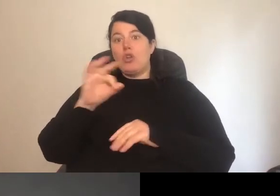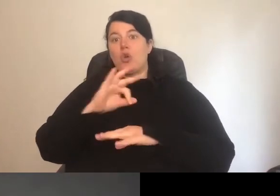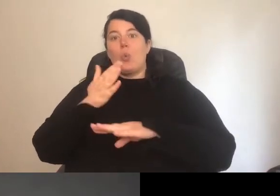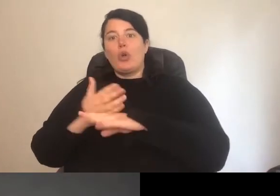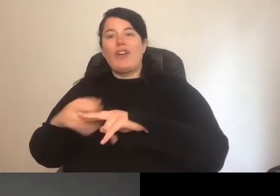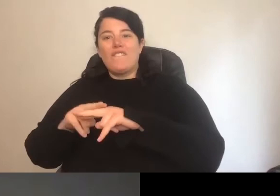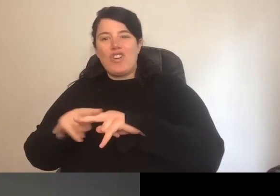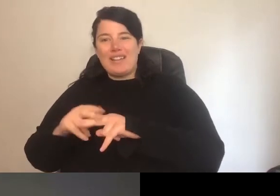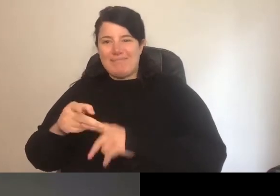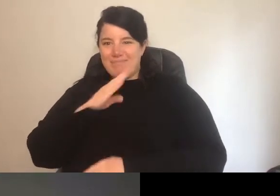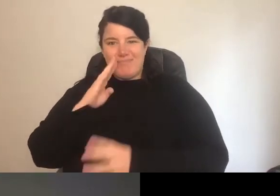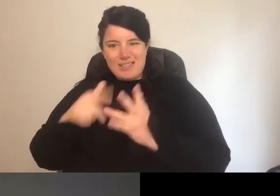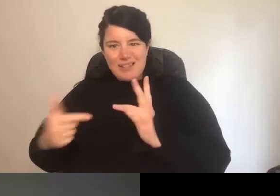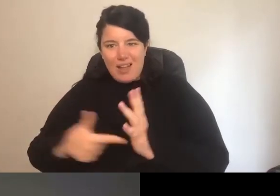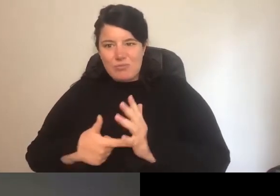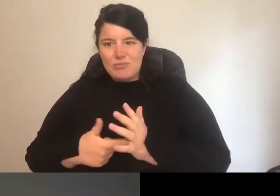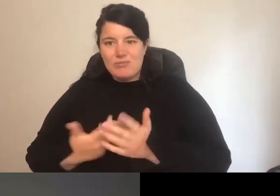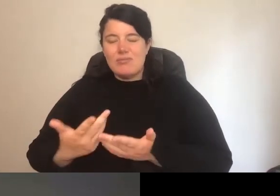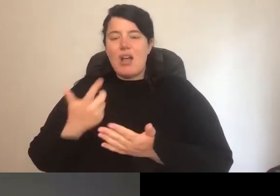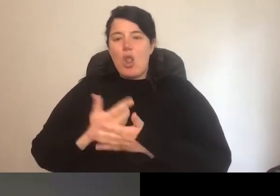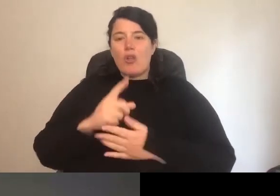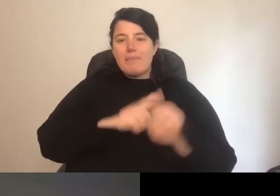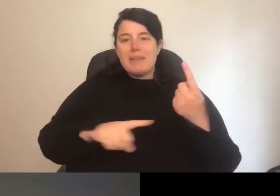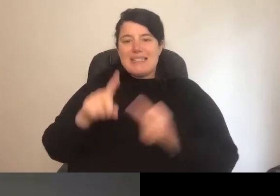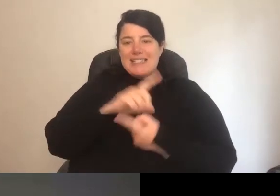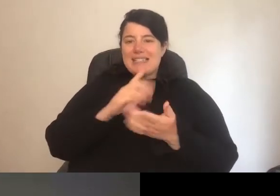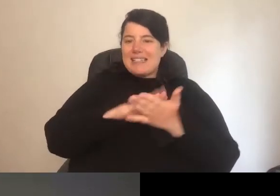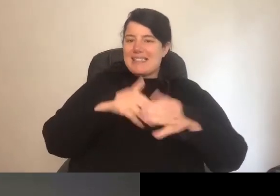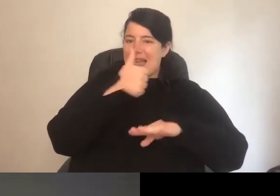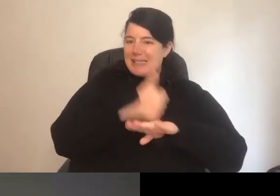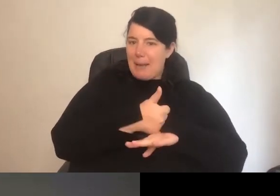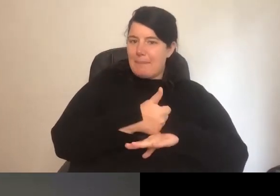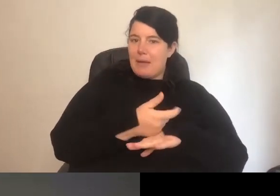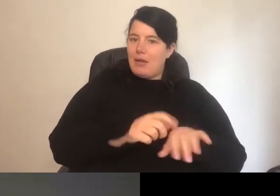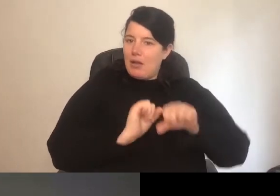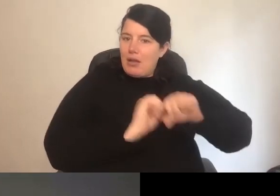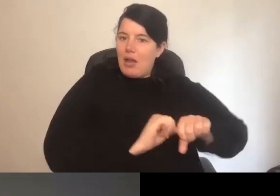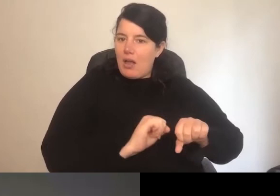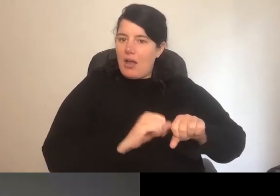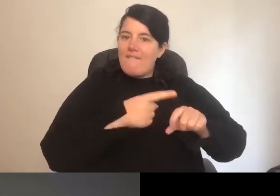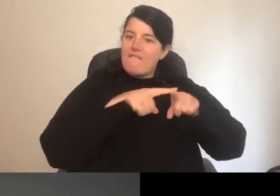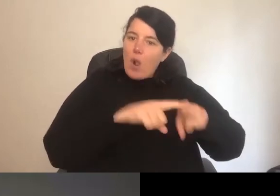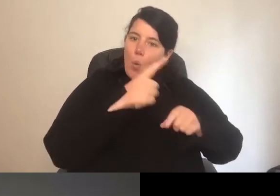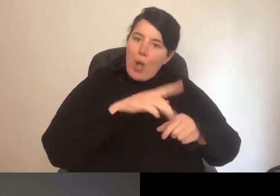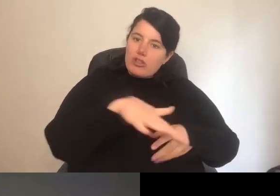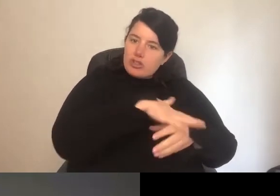of meetings are set in a way that obviously biases one particular time zone over another.